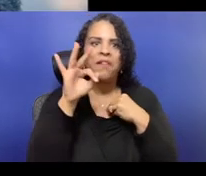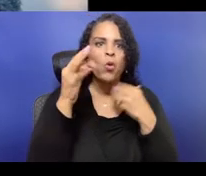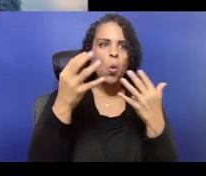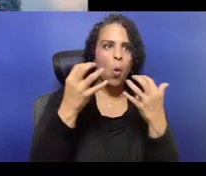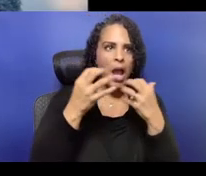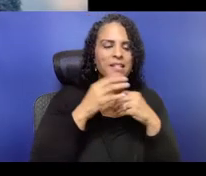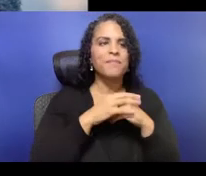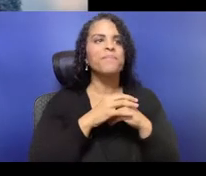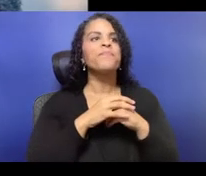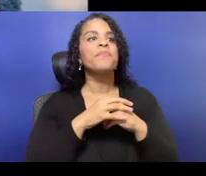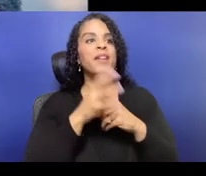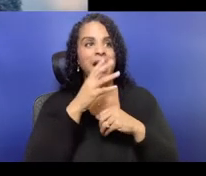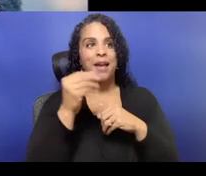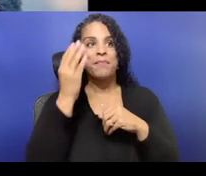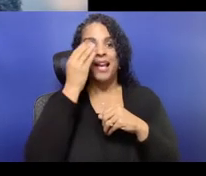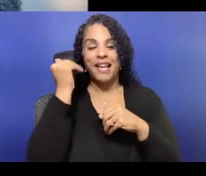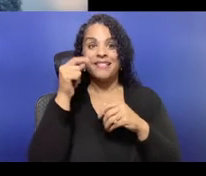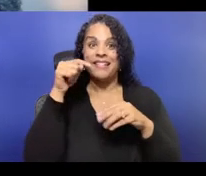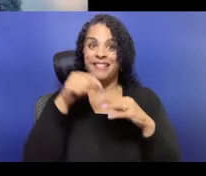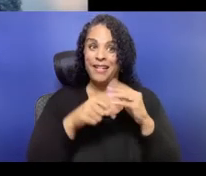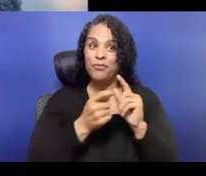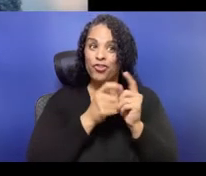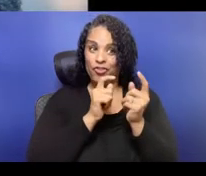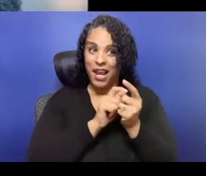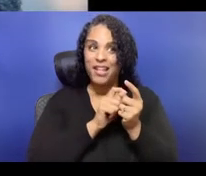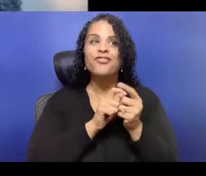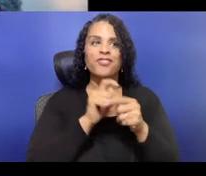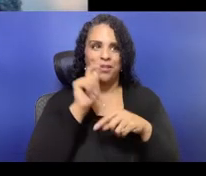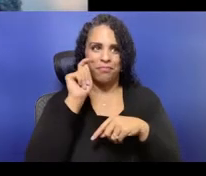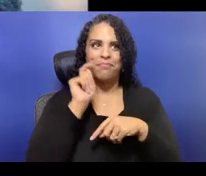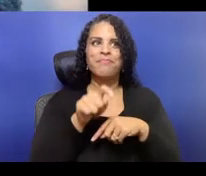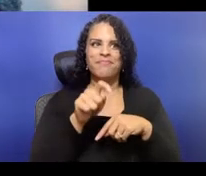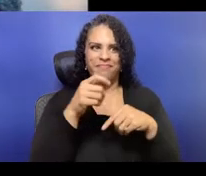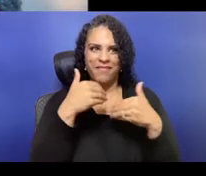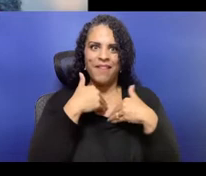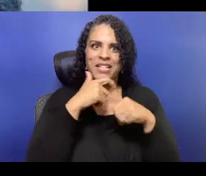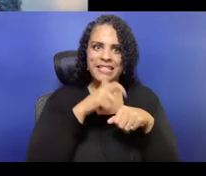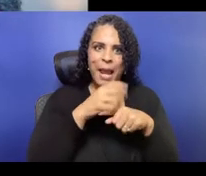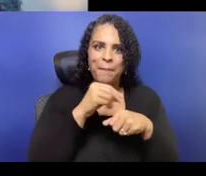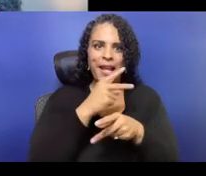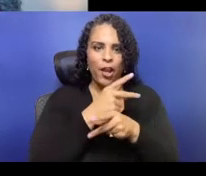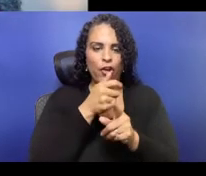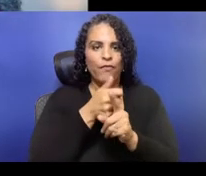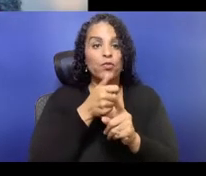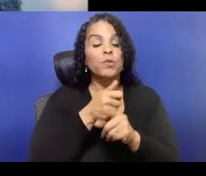and many Indigenous nations who are still here today. As a visual description, I'm a brown-skinned woman